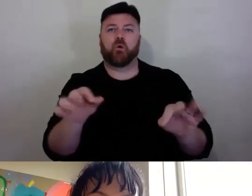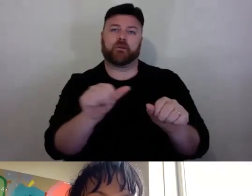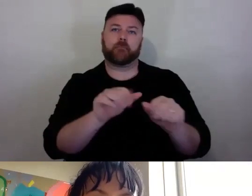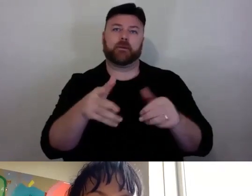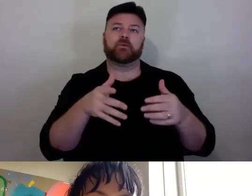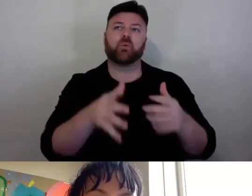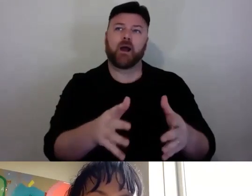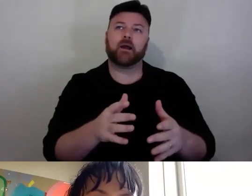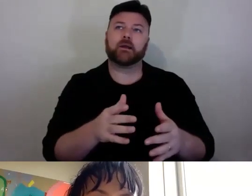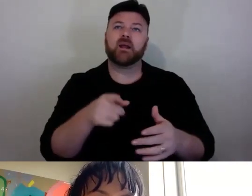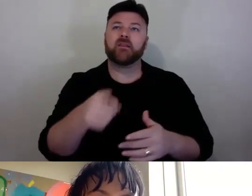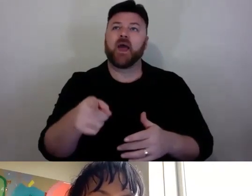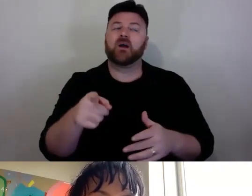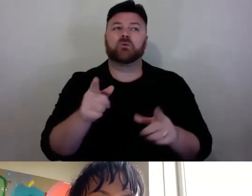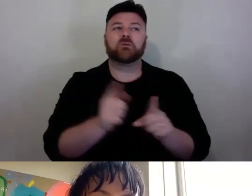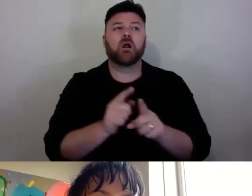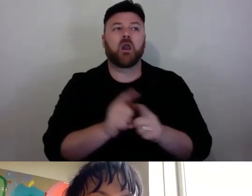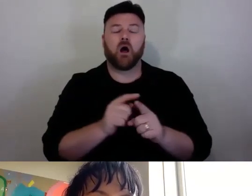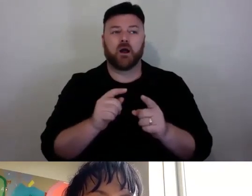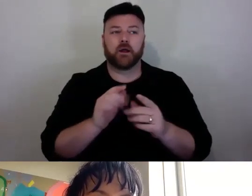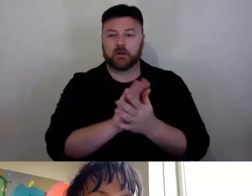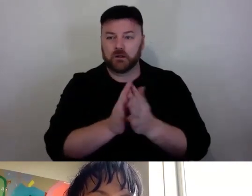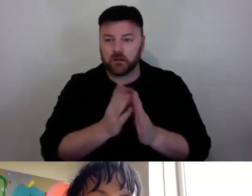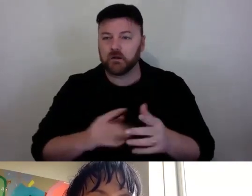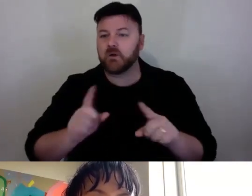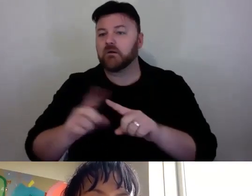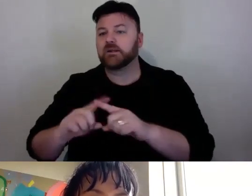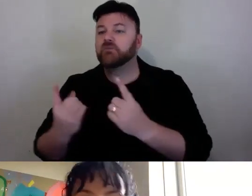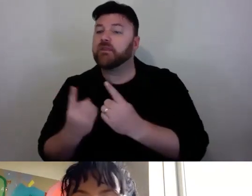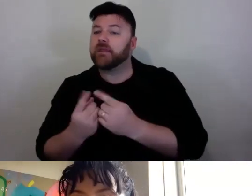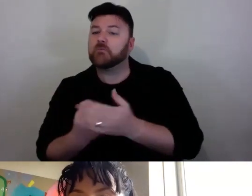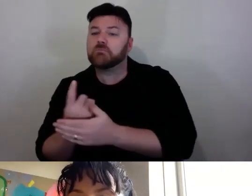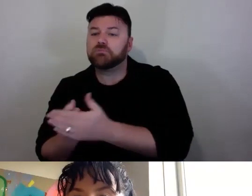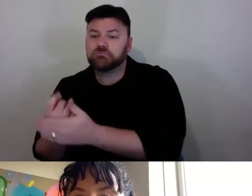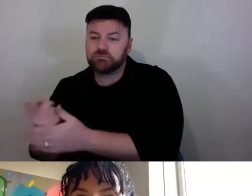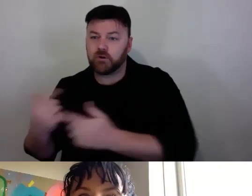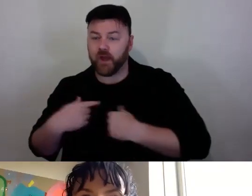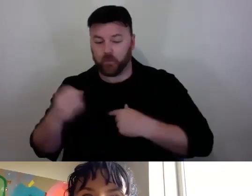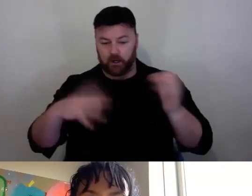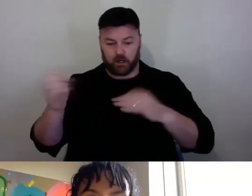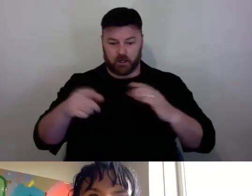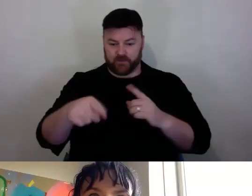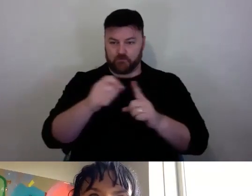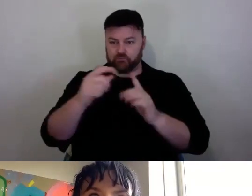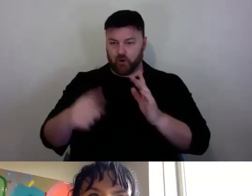It was a kind of combination of many different factors and there was a lot of learning through coming together for that project.